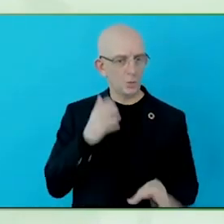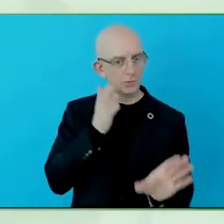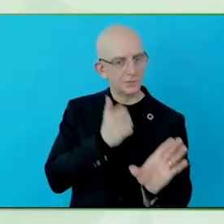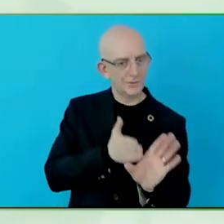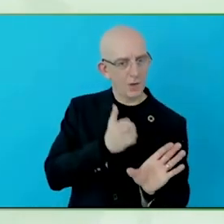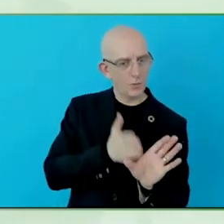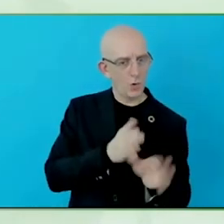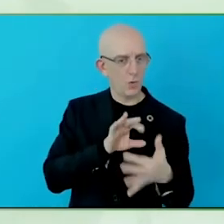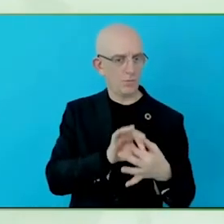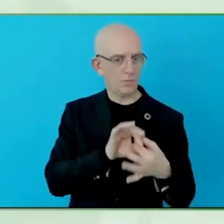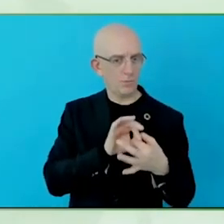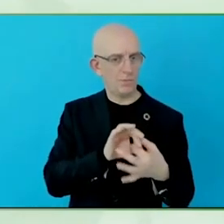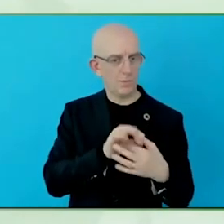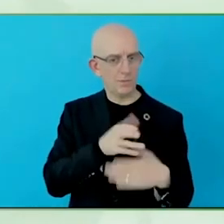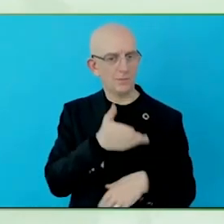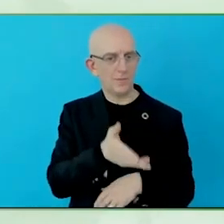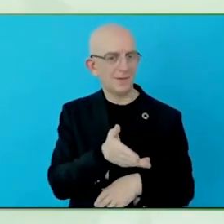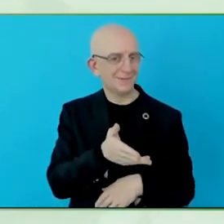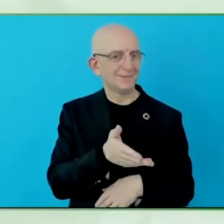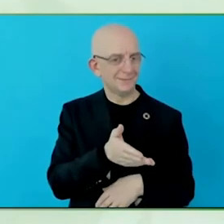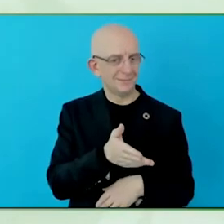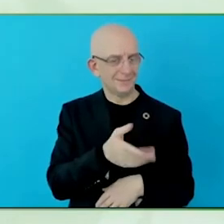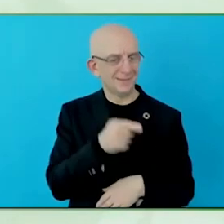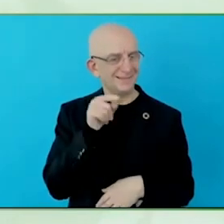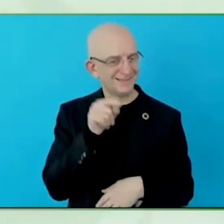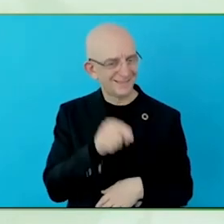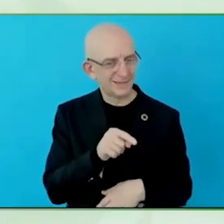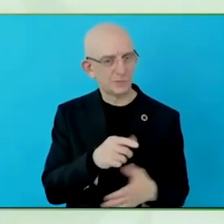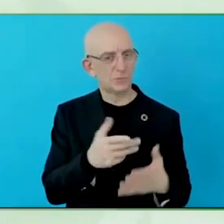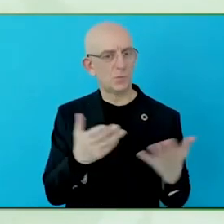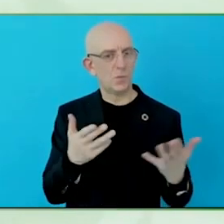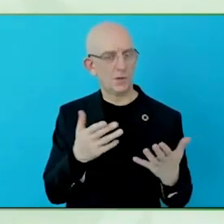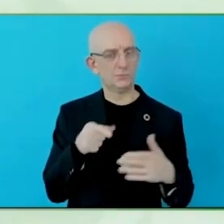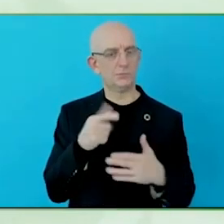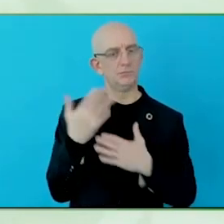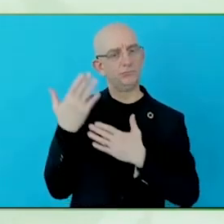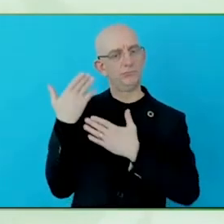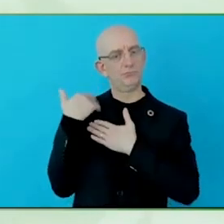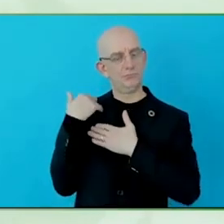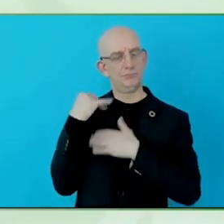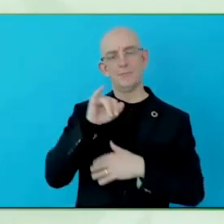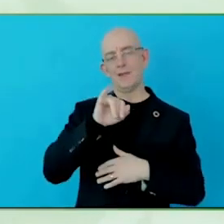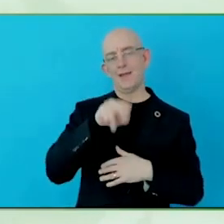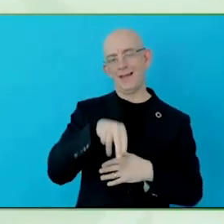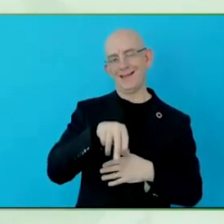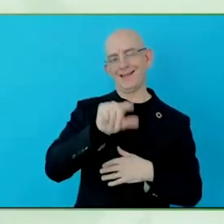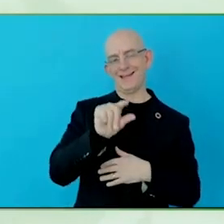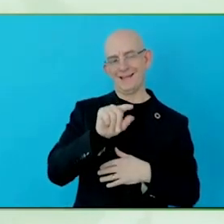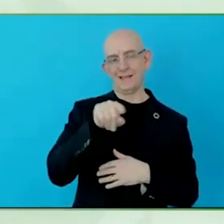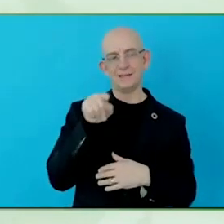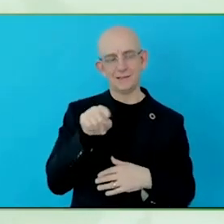about responsibility of the person with the disability themselves. Like, it is my response ability to go out there and find a job.